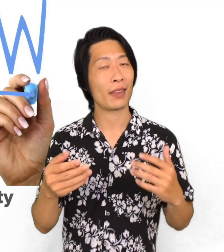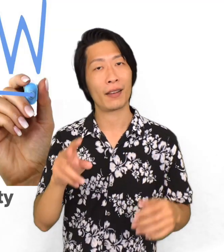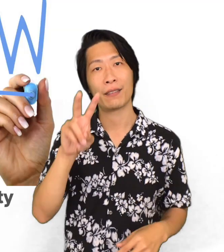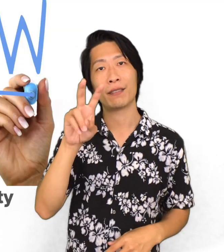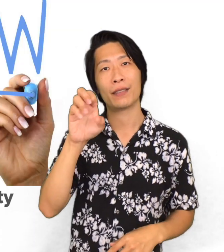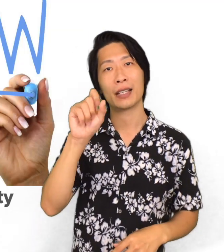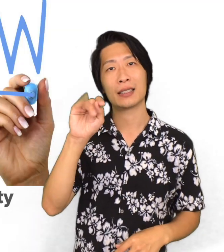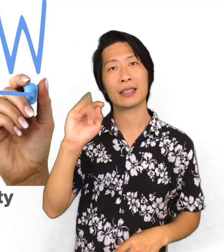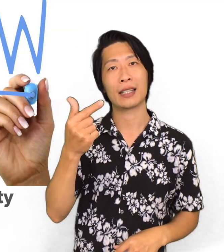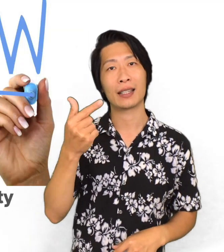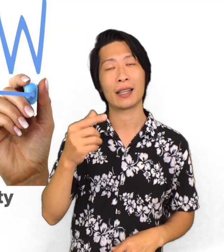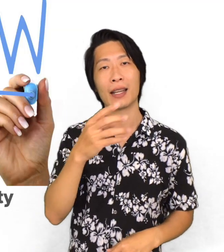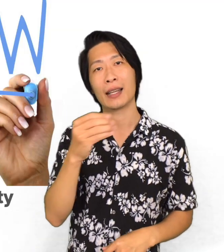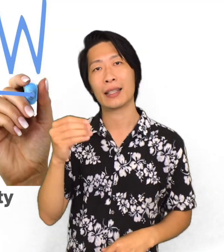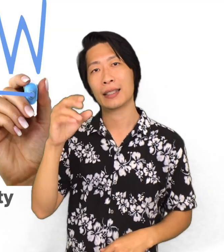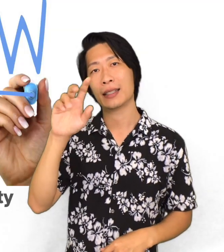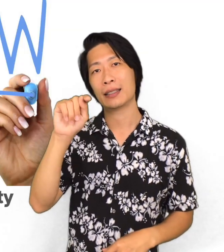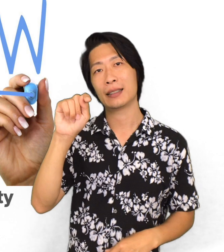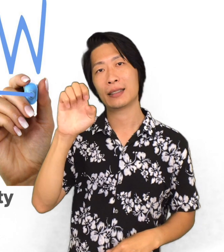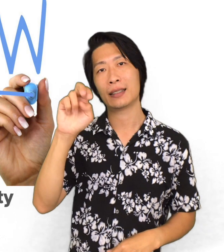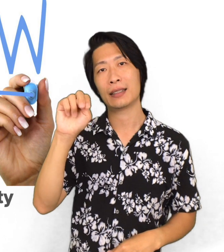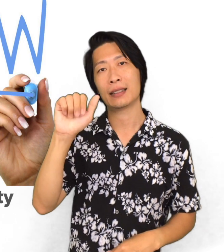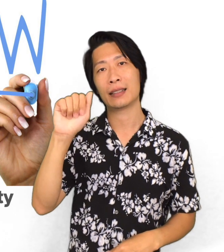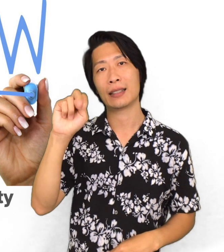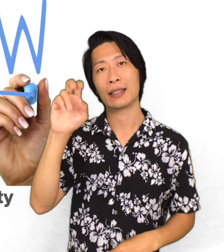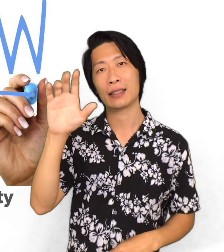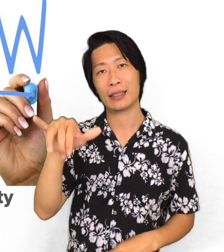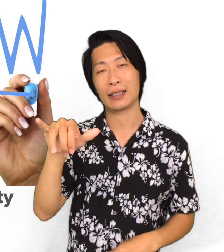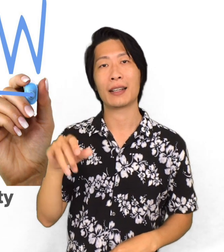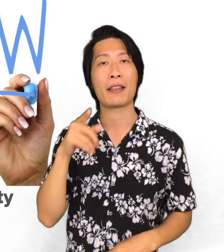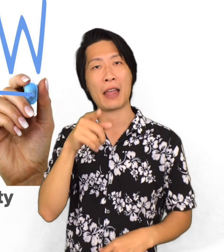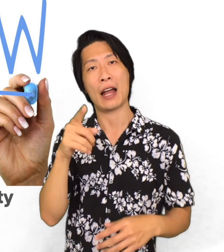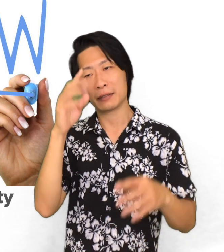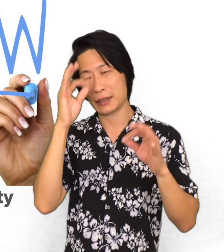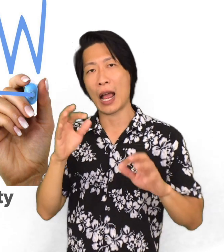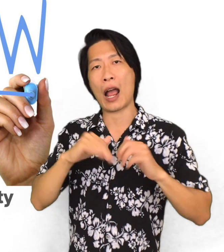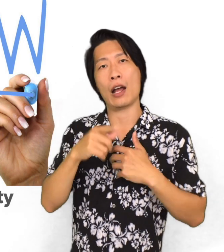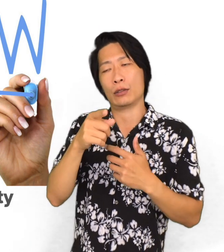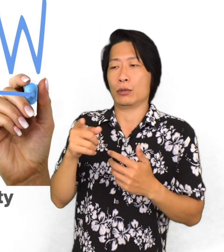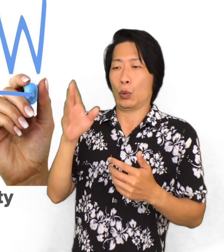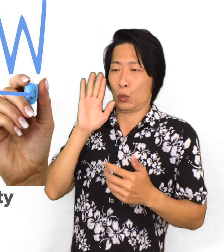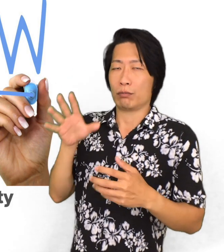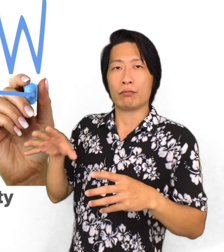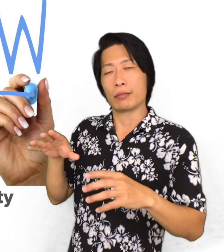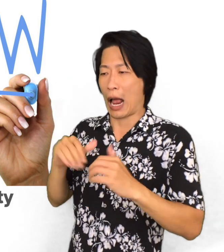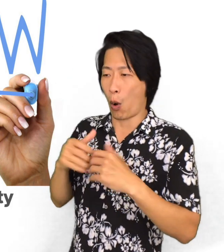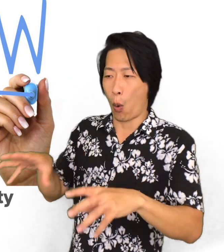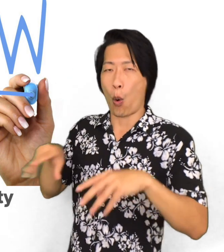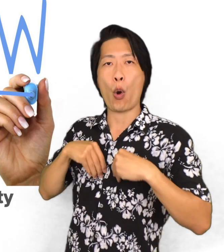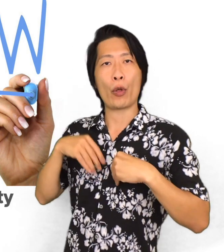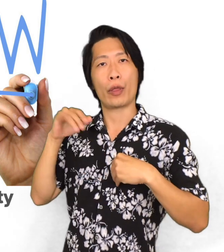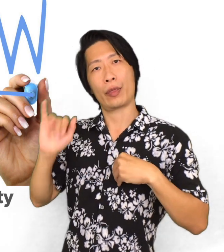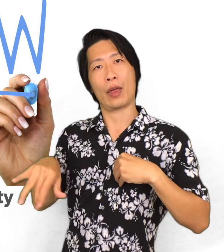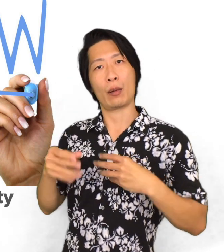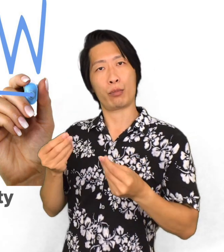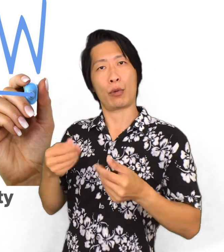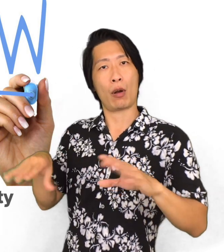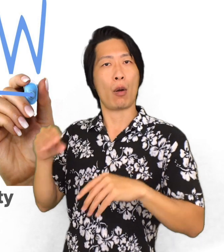Next is vesting and tenancy. And this is where you'll decide how you will own the property.